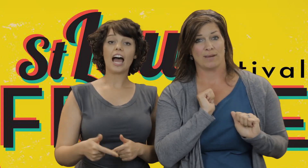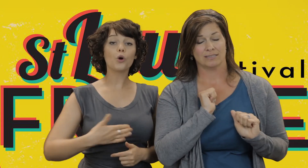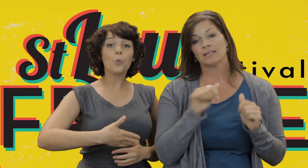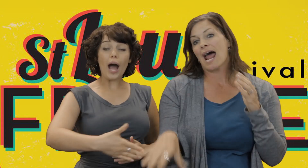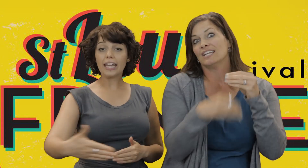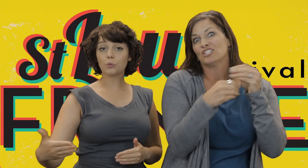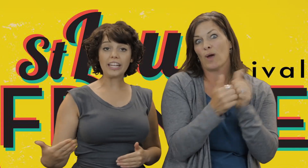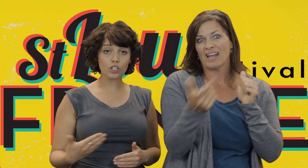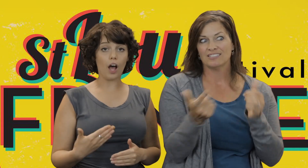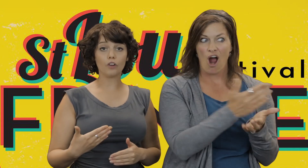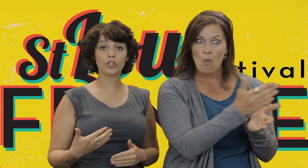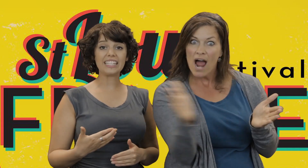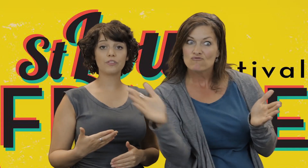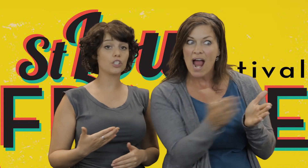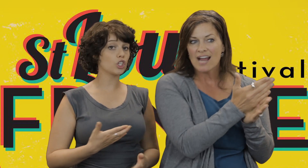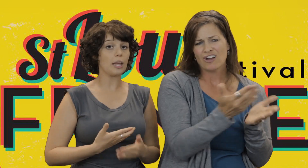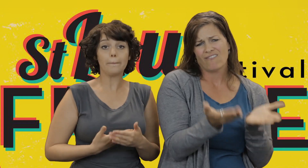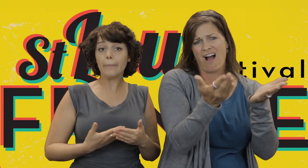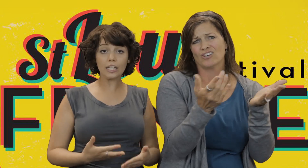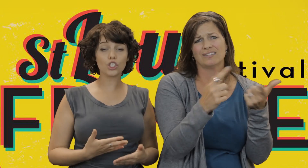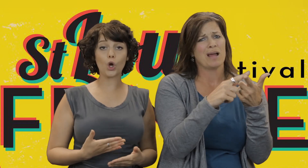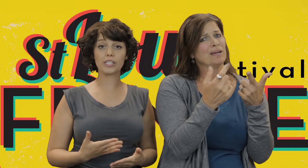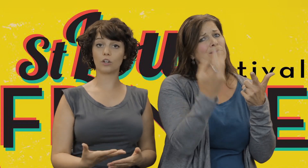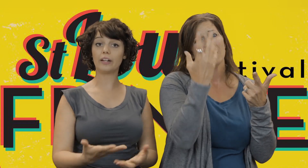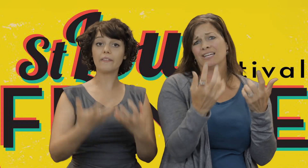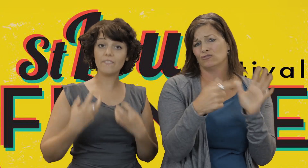our wide range of offerings features many shows that are very